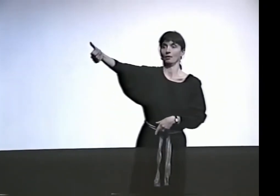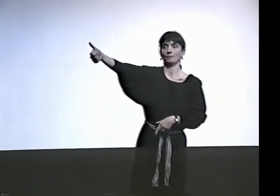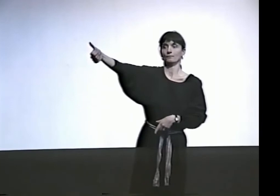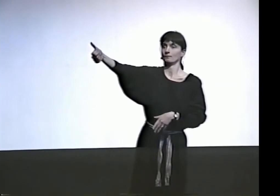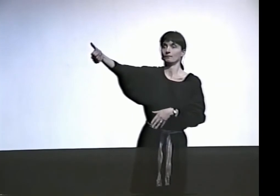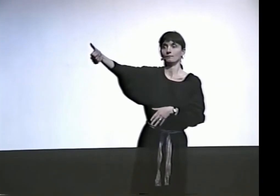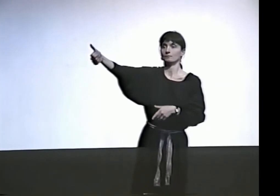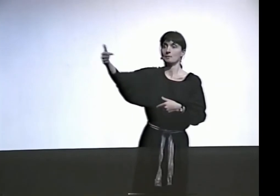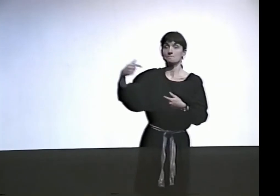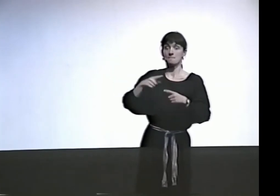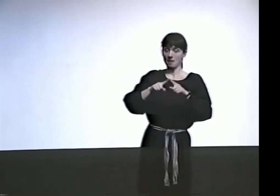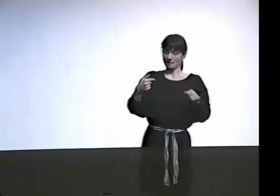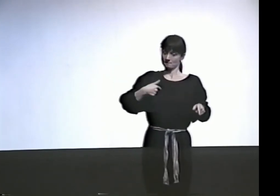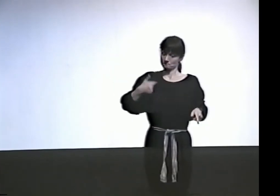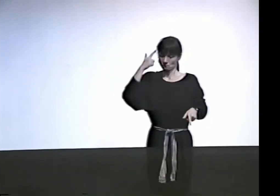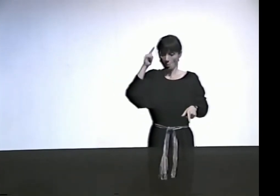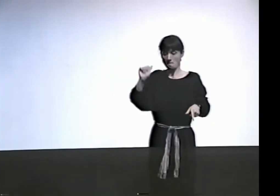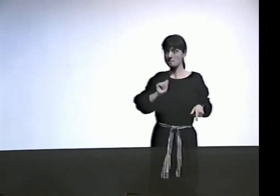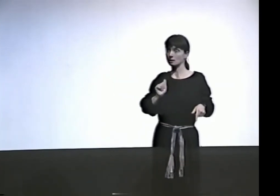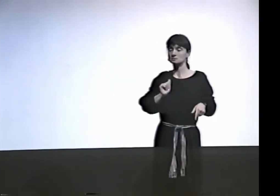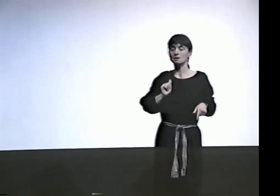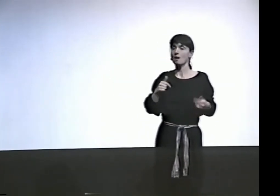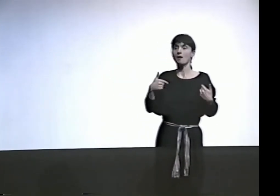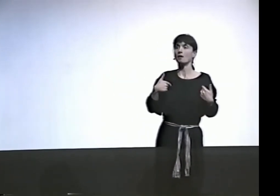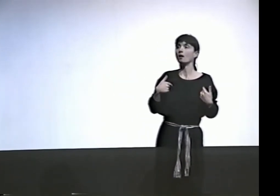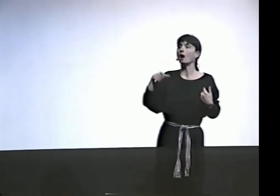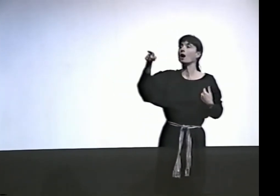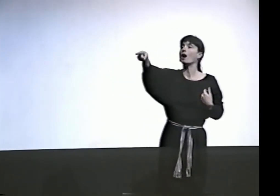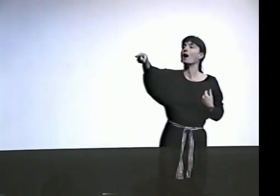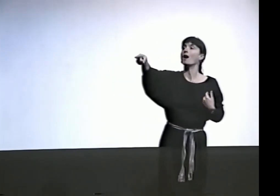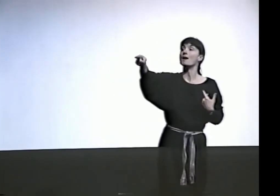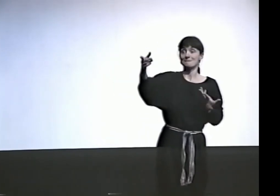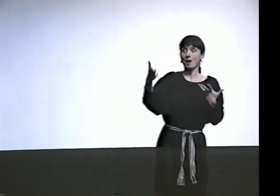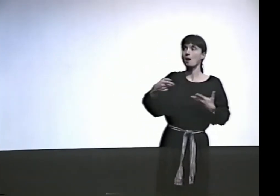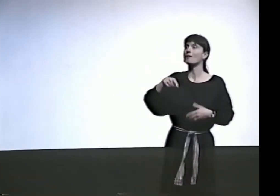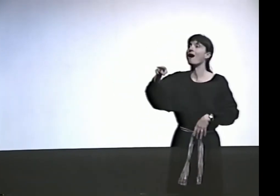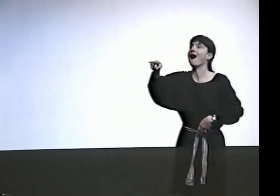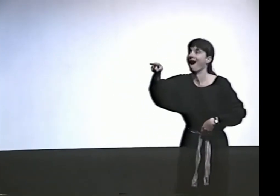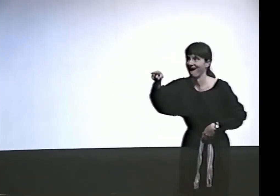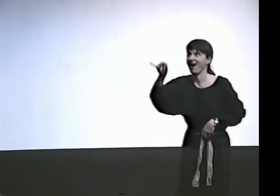PLAYING WITH LANGUAGE, A POET, THEN THEY ARE.